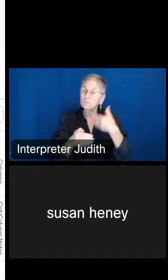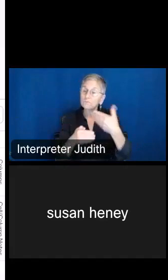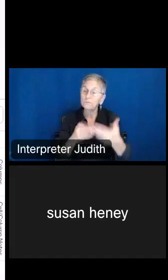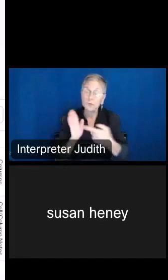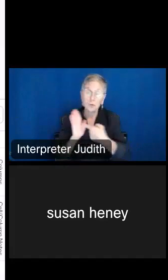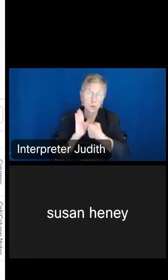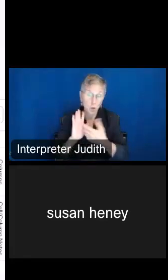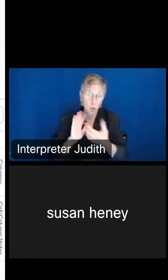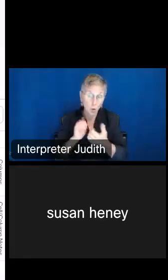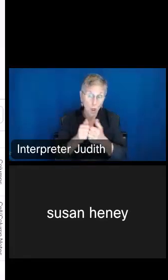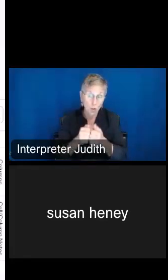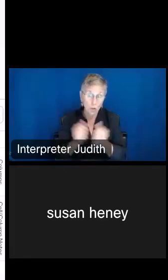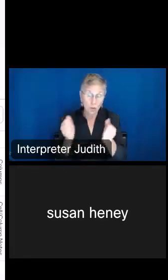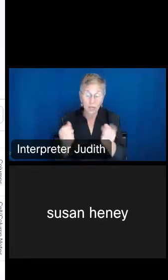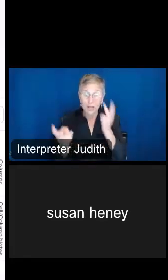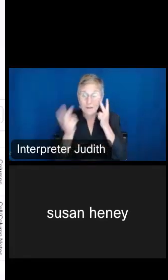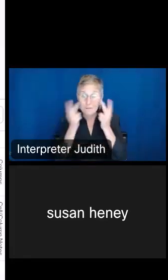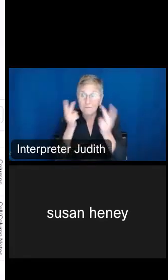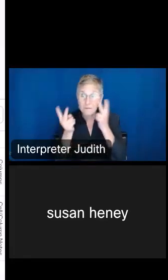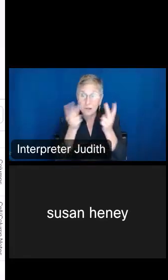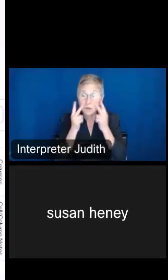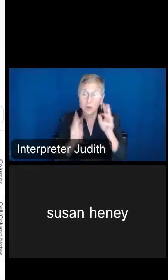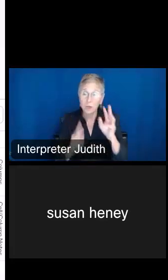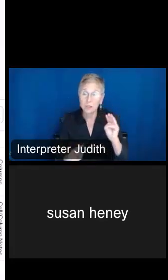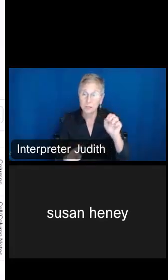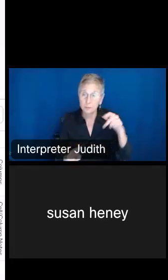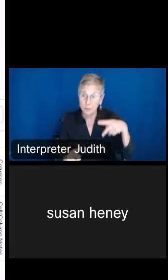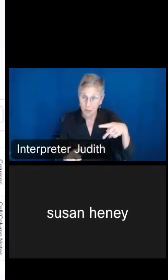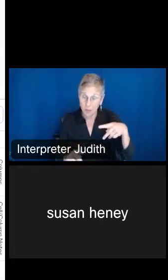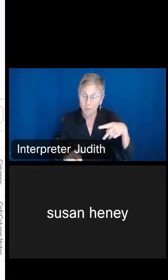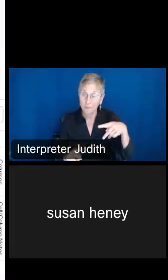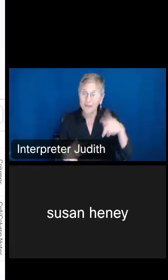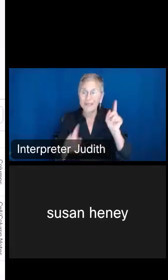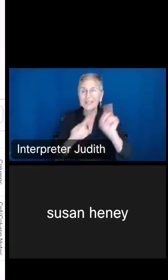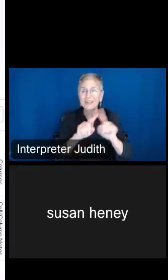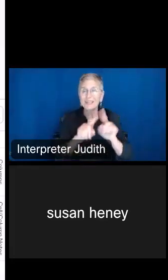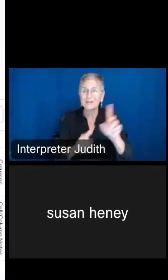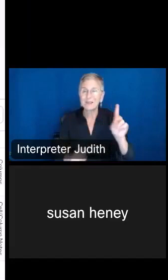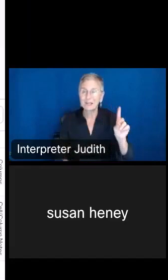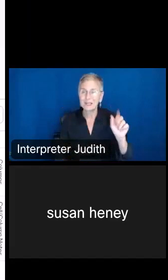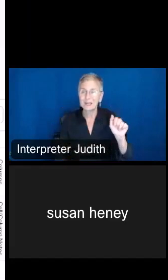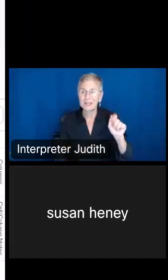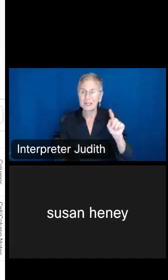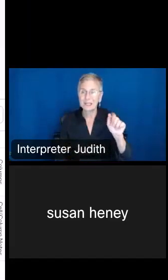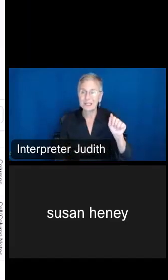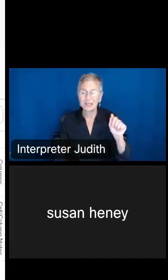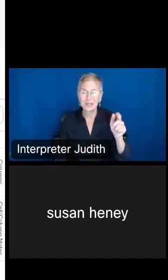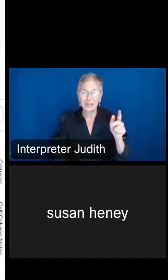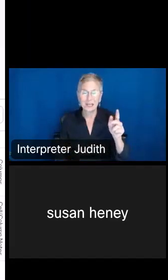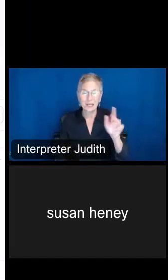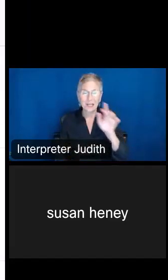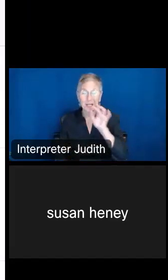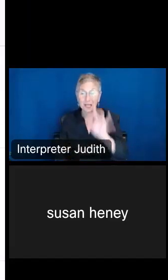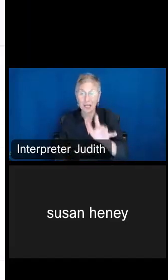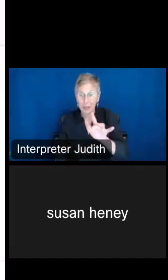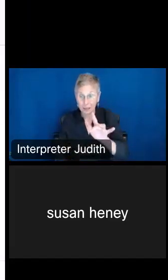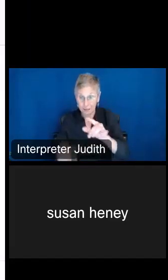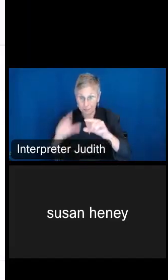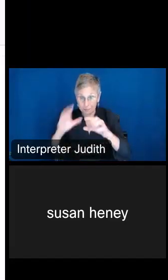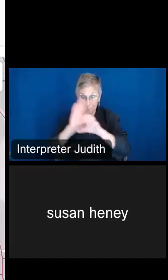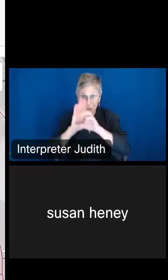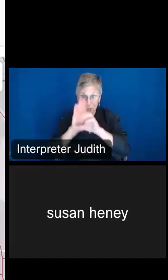can visualize on a map all this data. So I'm going to click on this map icon. I'm going